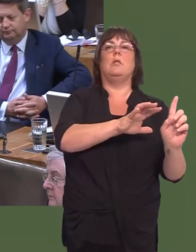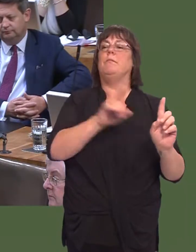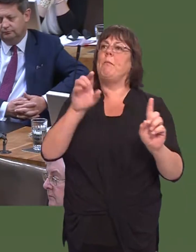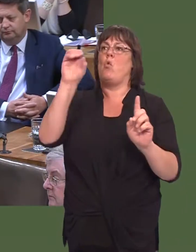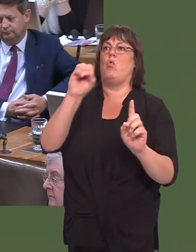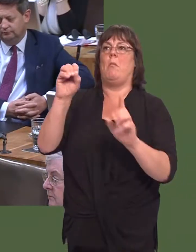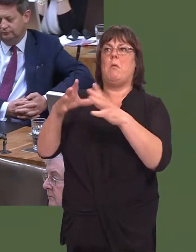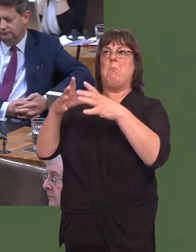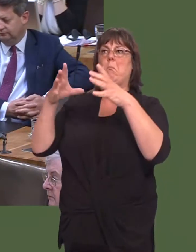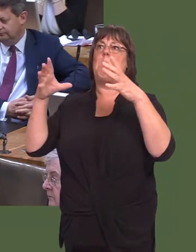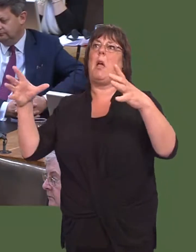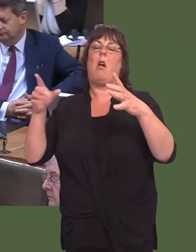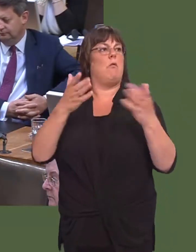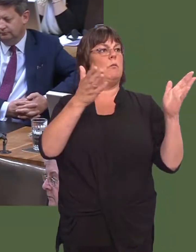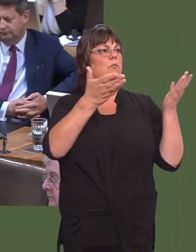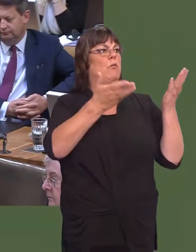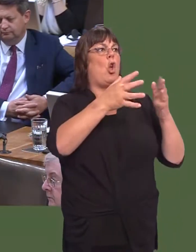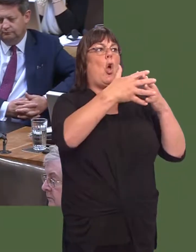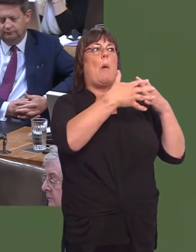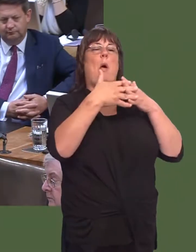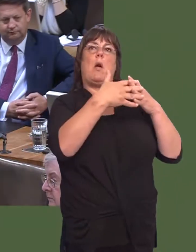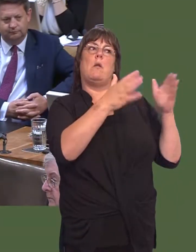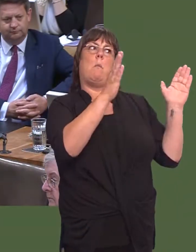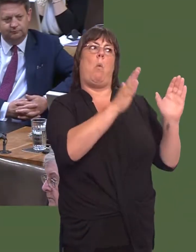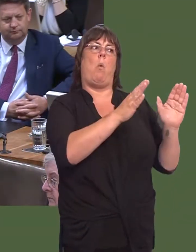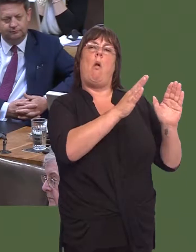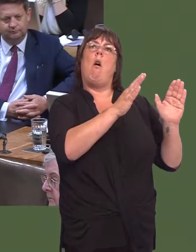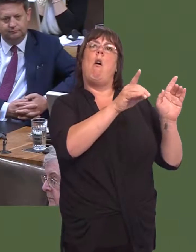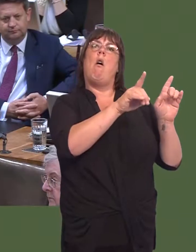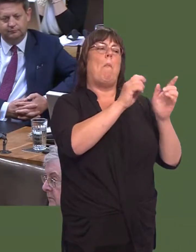The European market is much bigger than the US market, and the US is further away, whereas